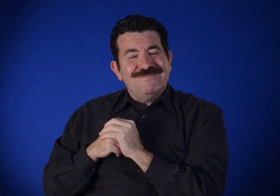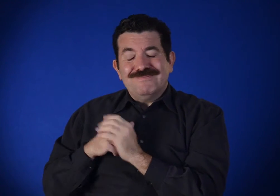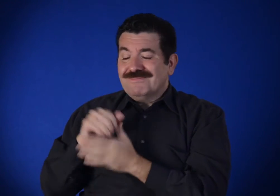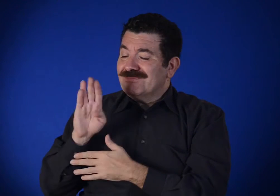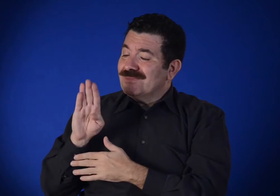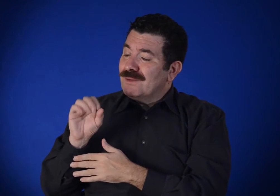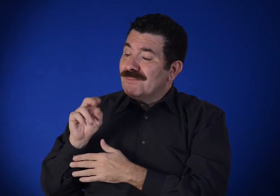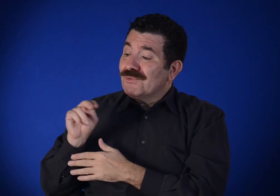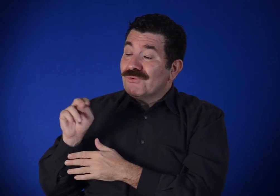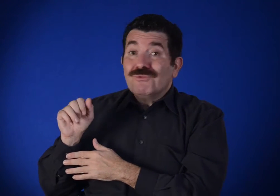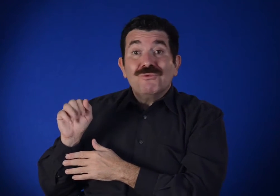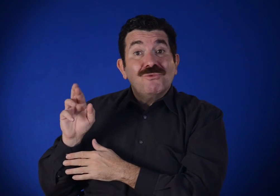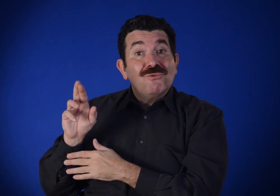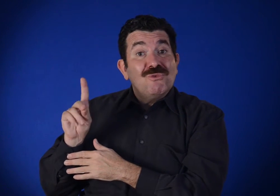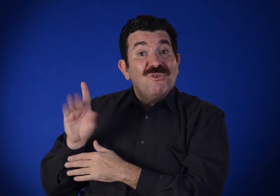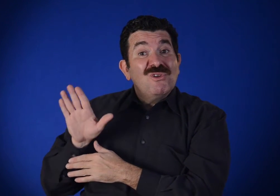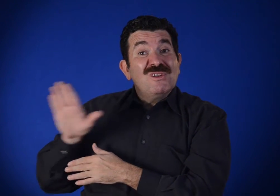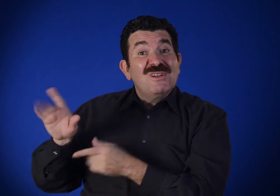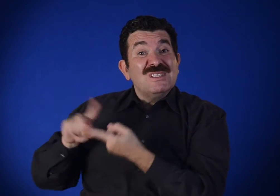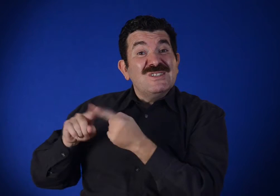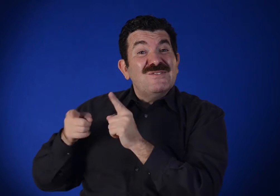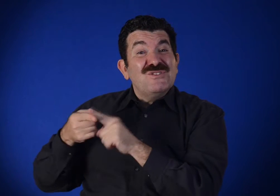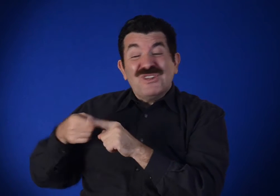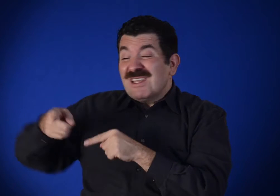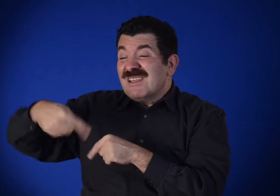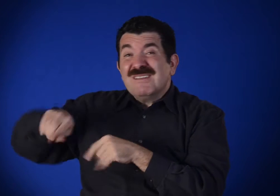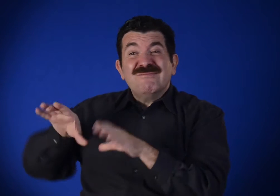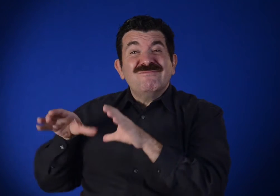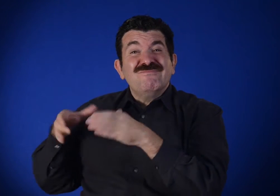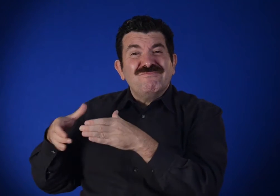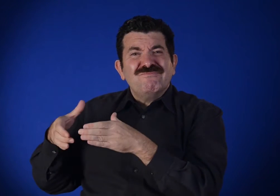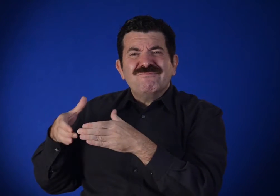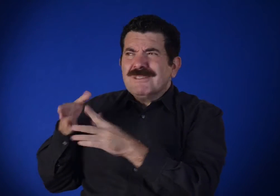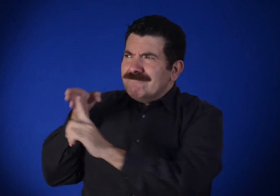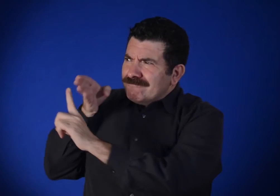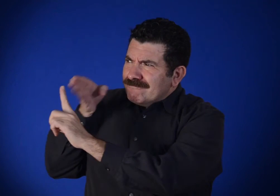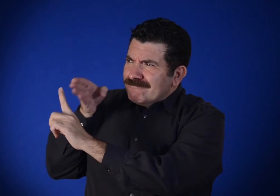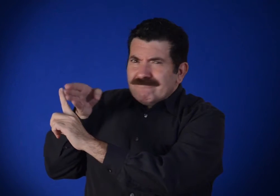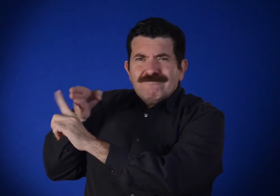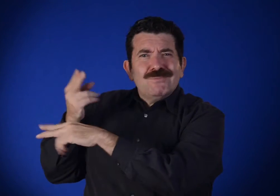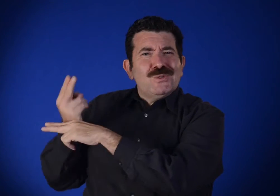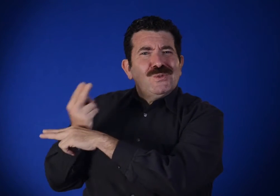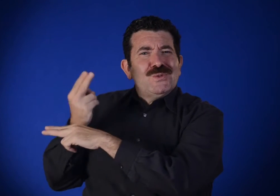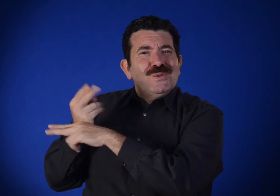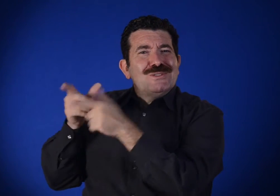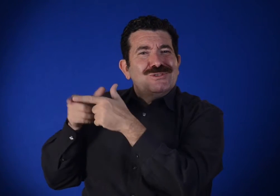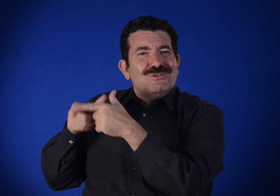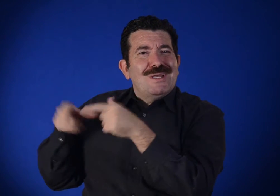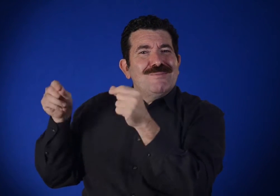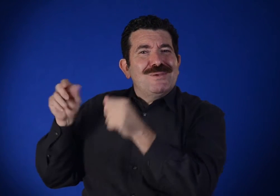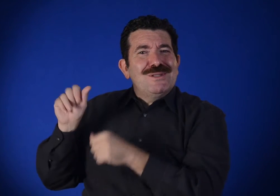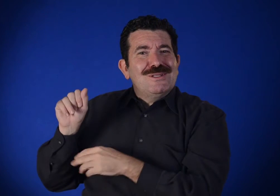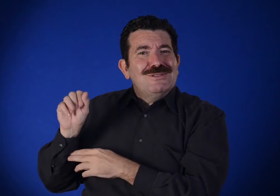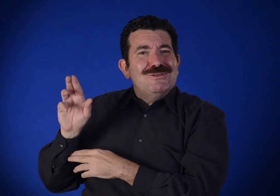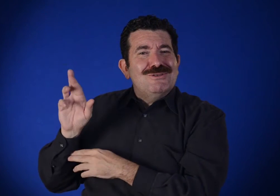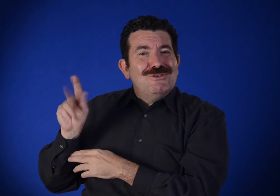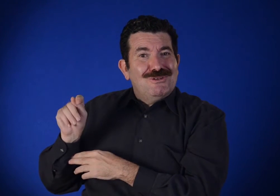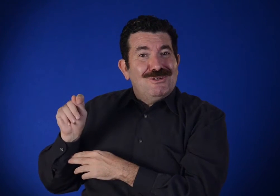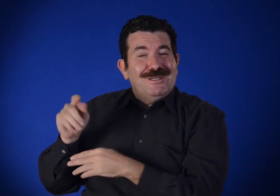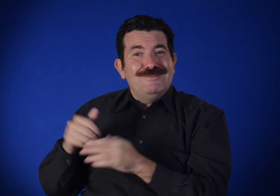Along with other artists in his circle and his friends, Bonnard looked at Japanese art for inspiration.